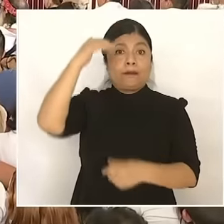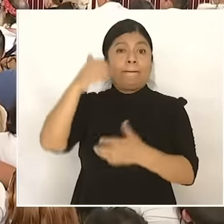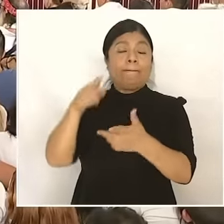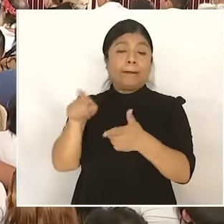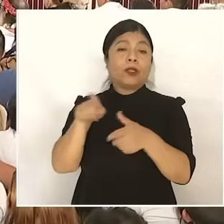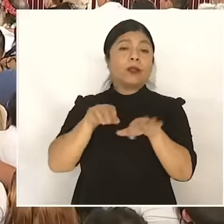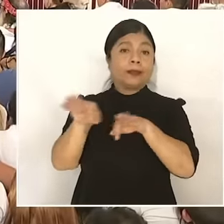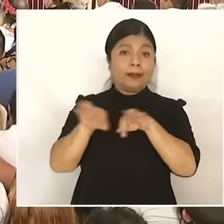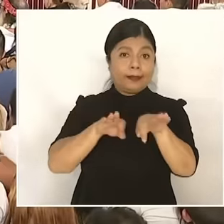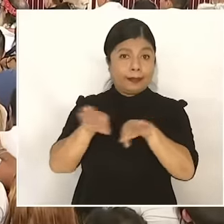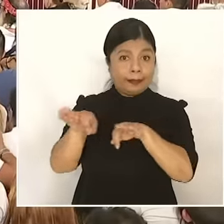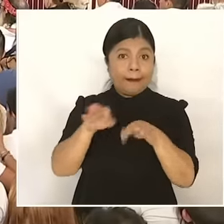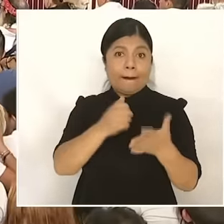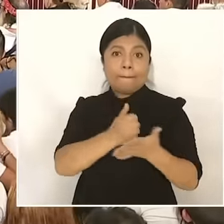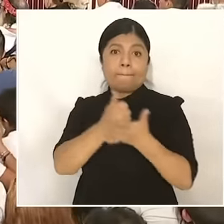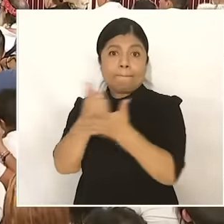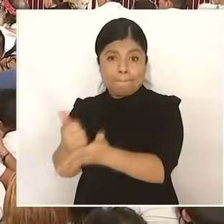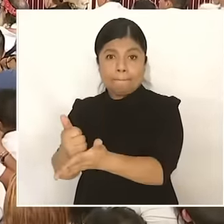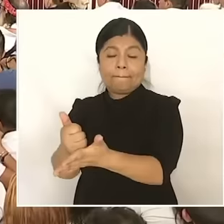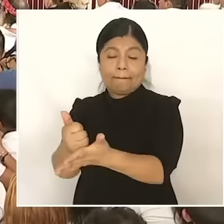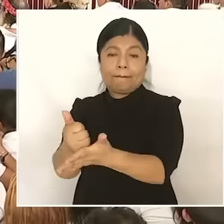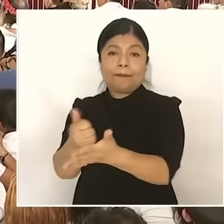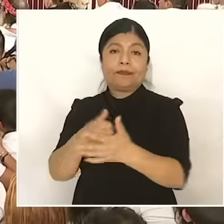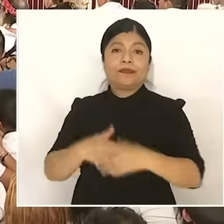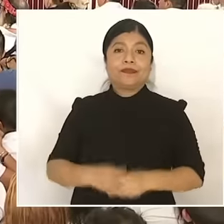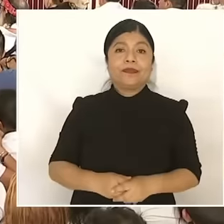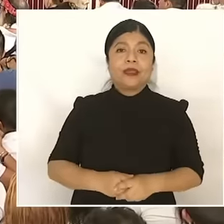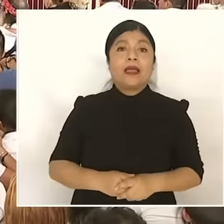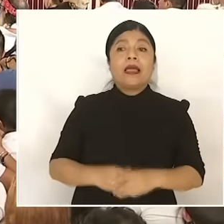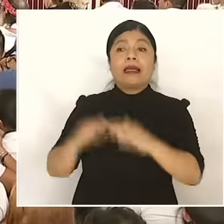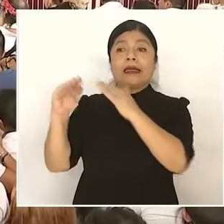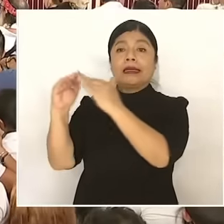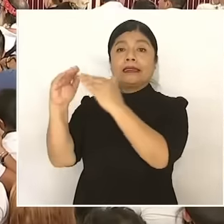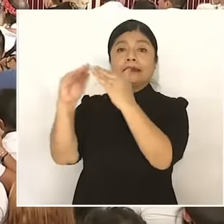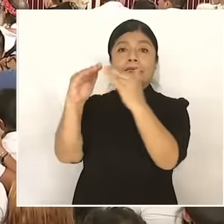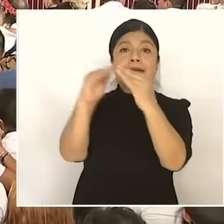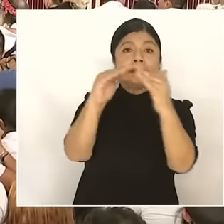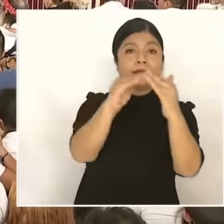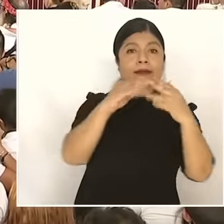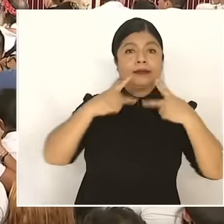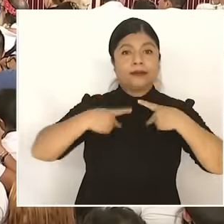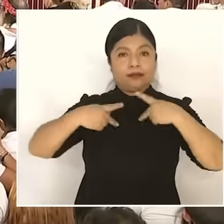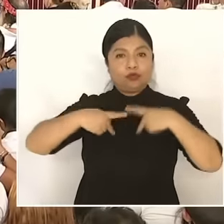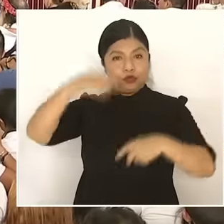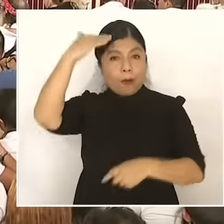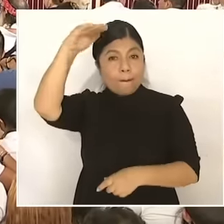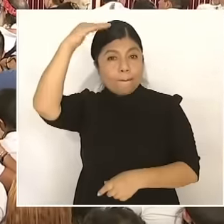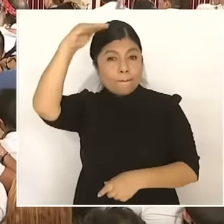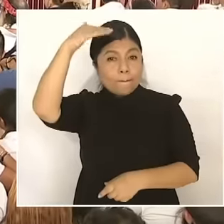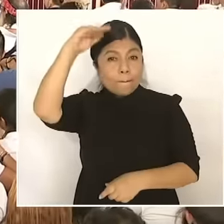each and every elderly person in their home, we are going to bring health from house to house and, if necessary,